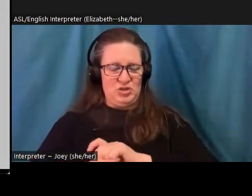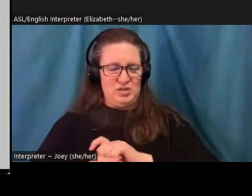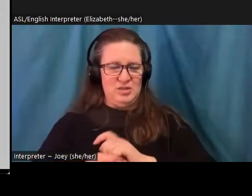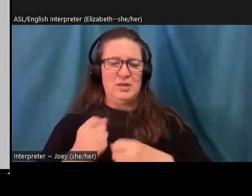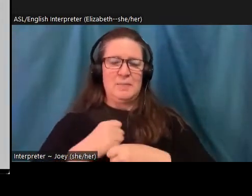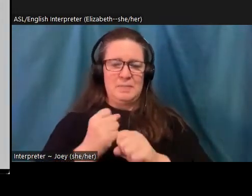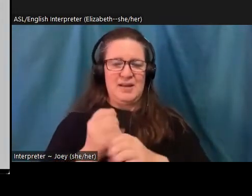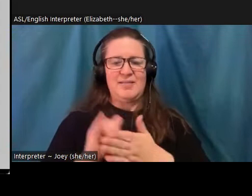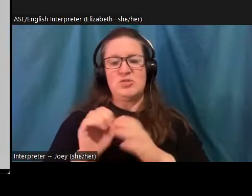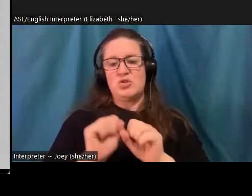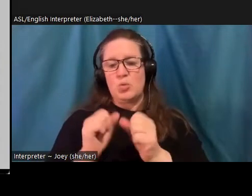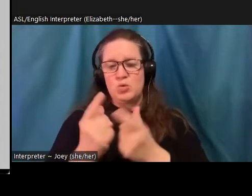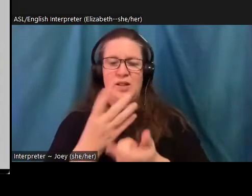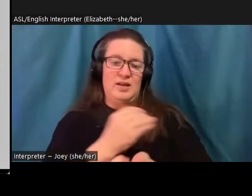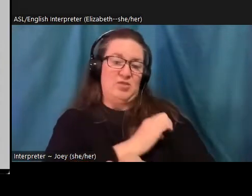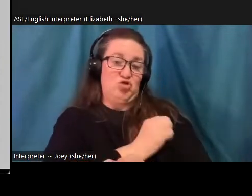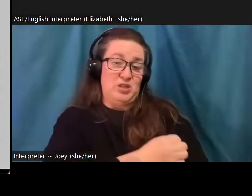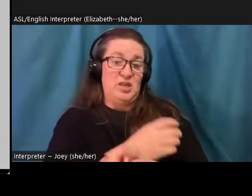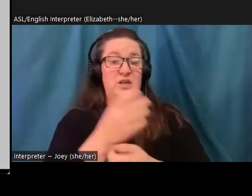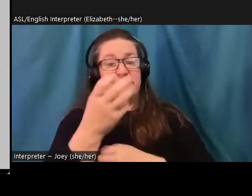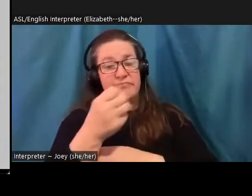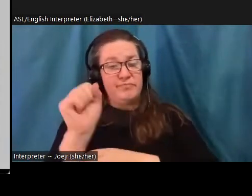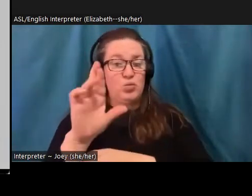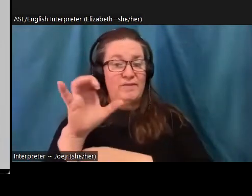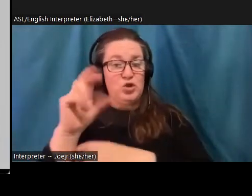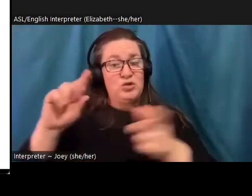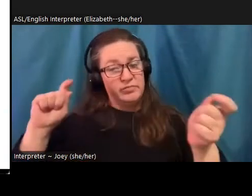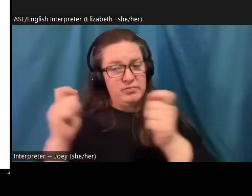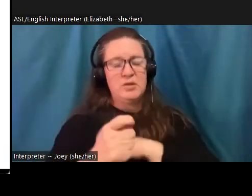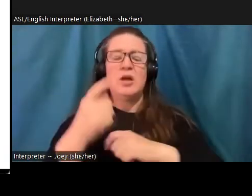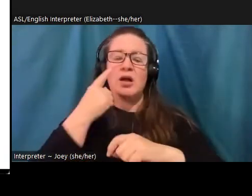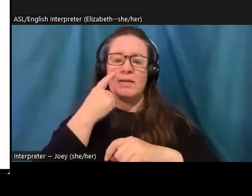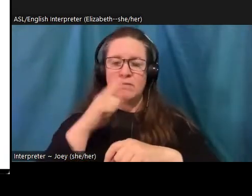required to curb climate changes, worst effects. So this